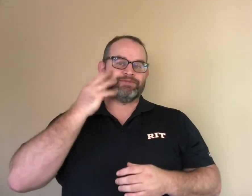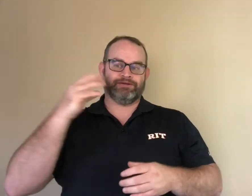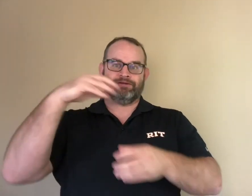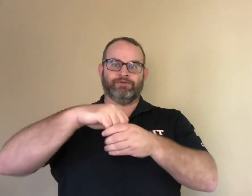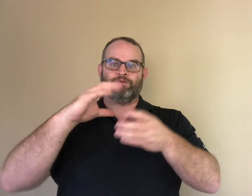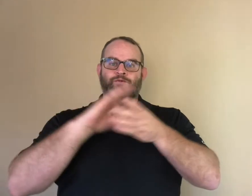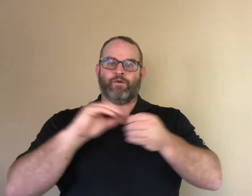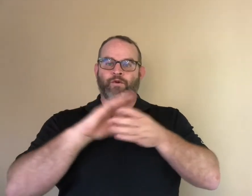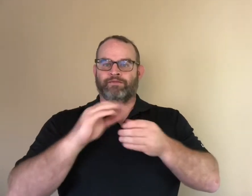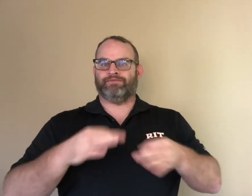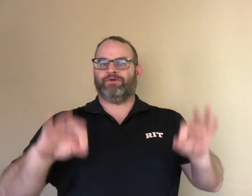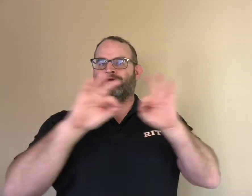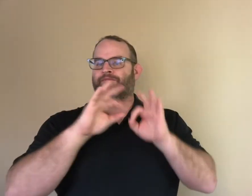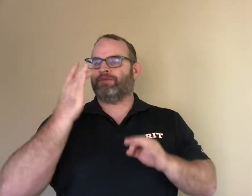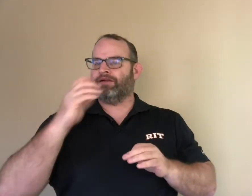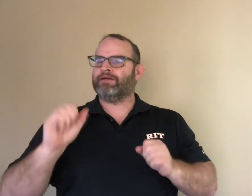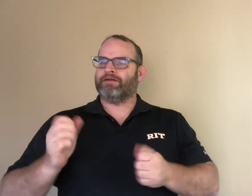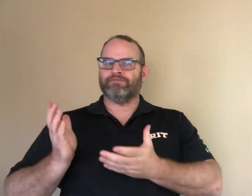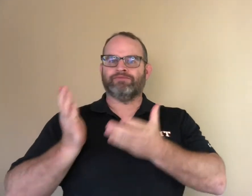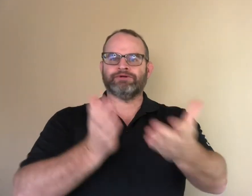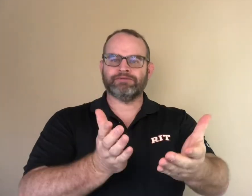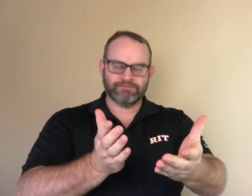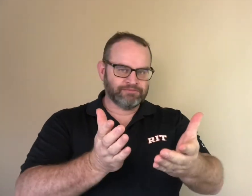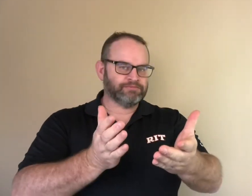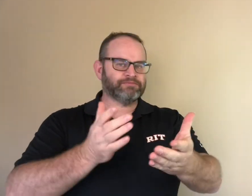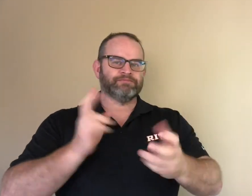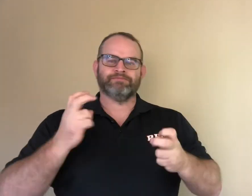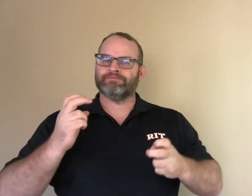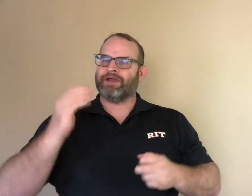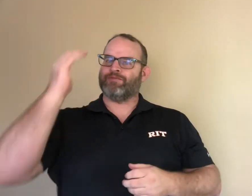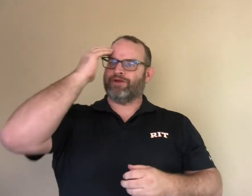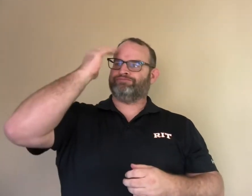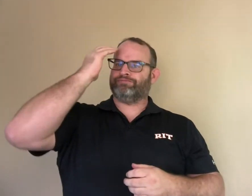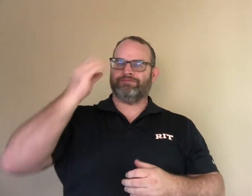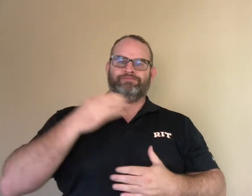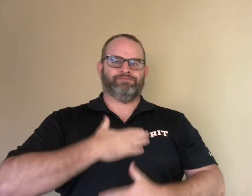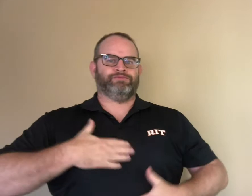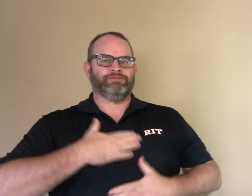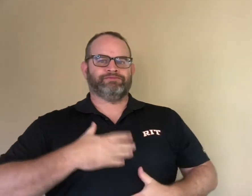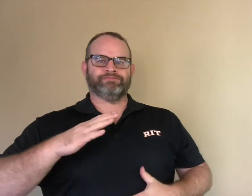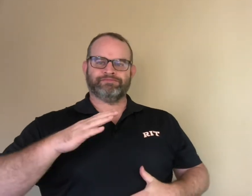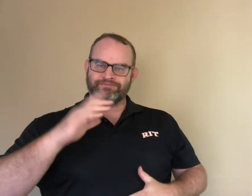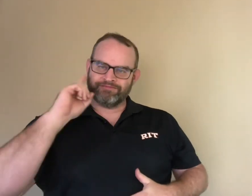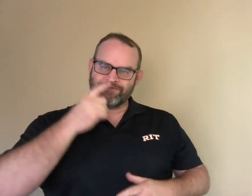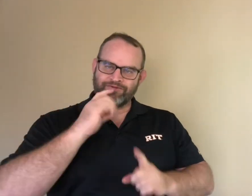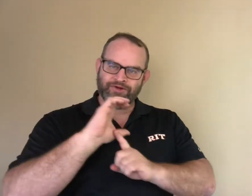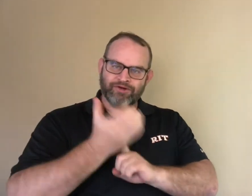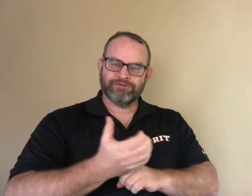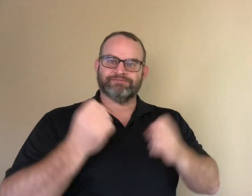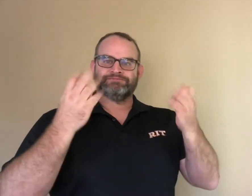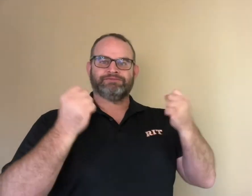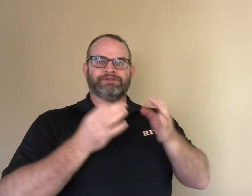Incorporating deaf experience in stories is crucial to transmit deaf cultural knowledge and appreciation,